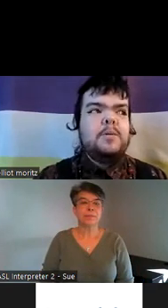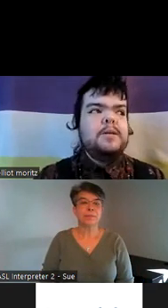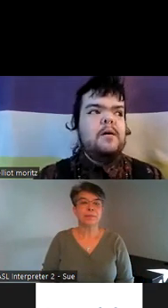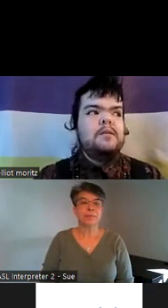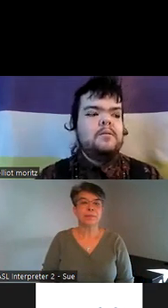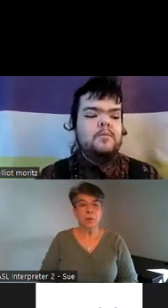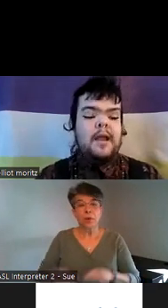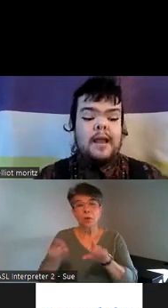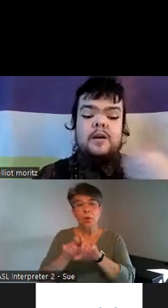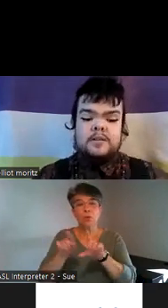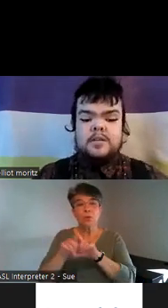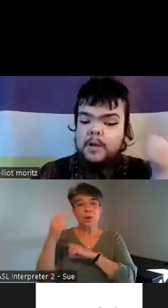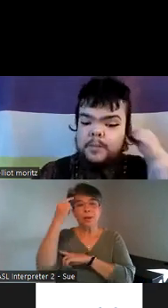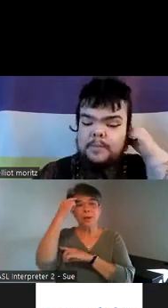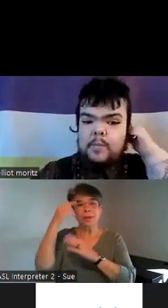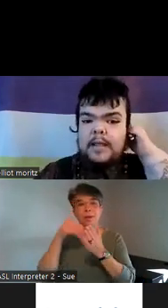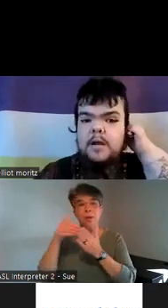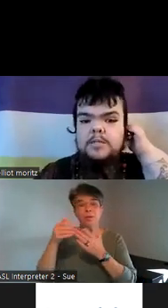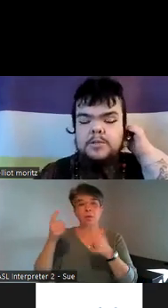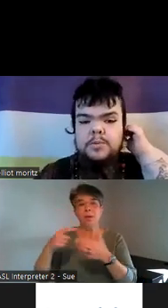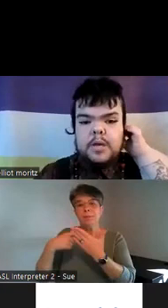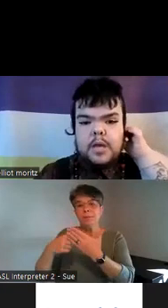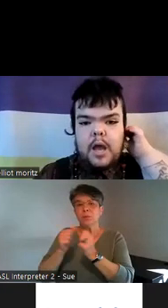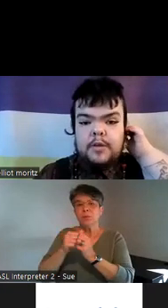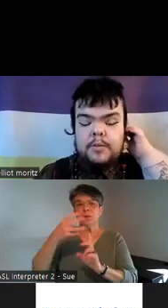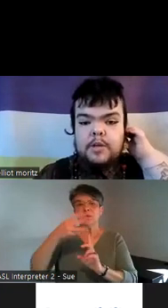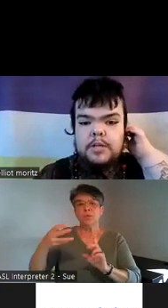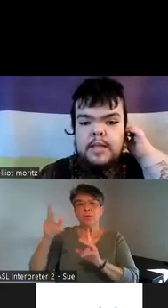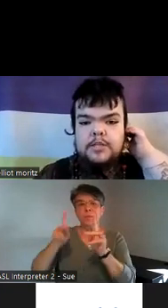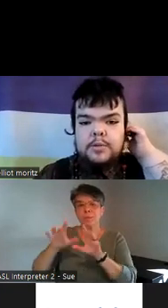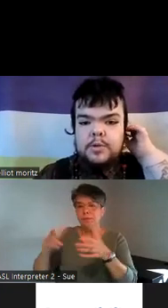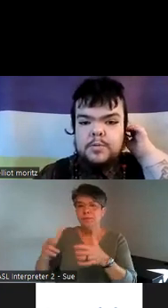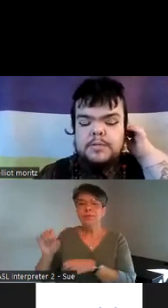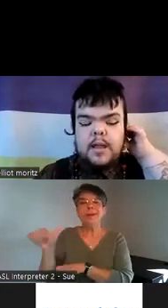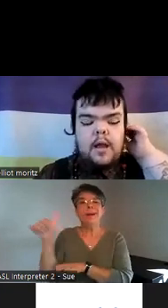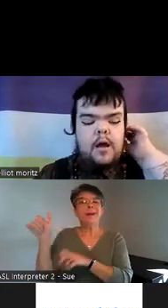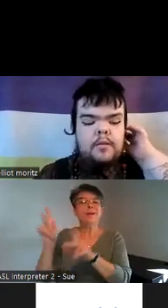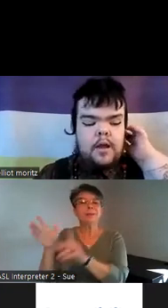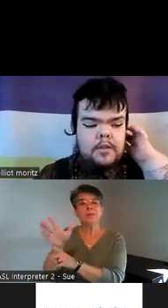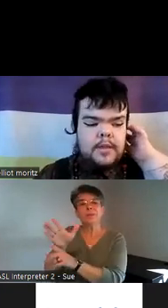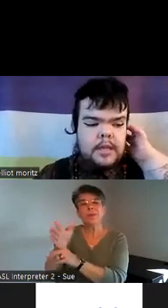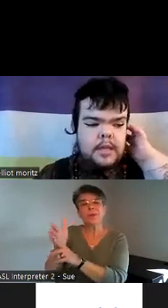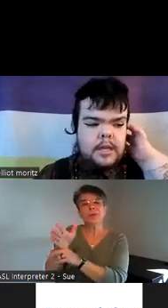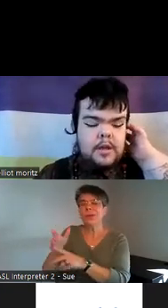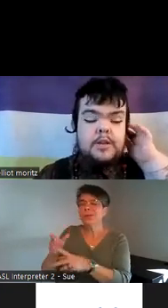when we talk when I talk to queer people when I talk to other marginalized groups a lot of it a